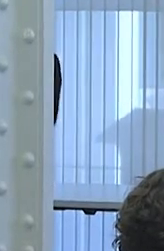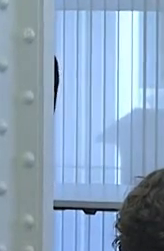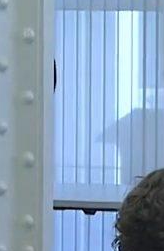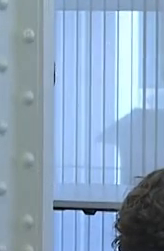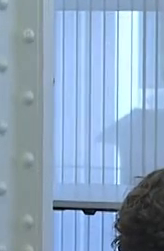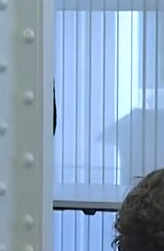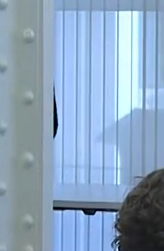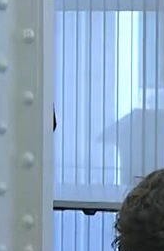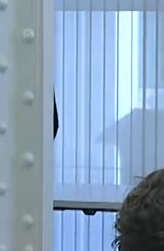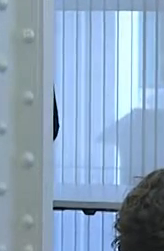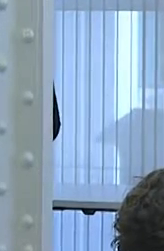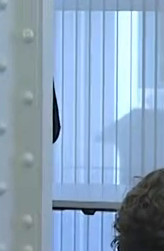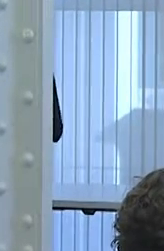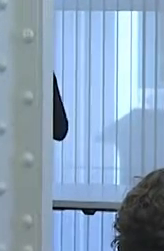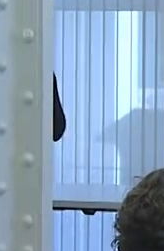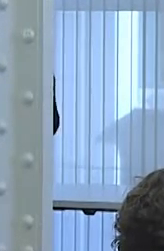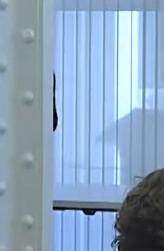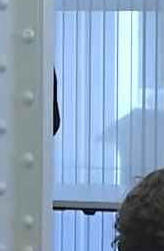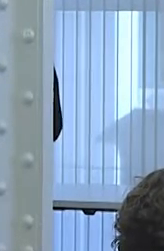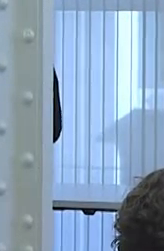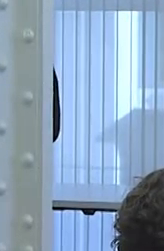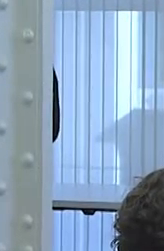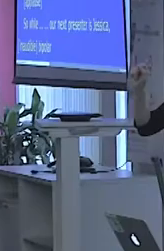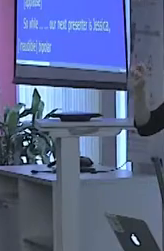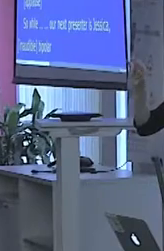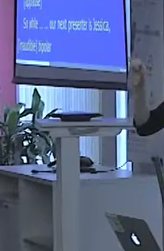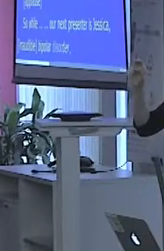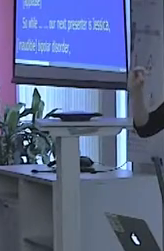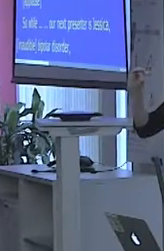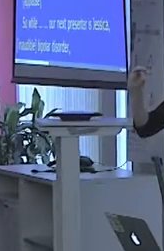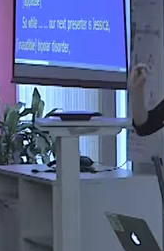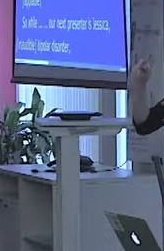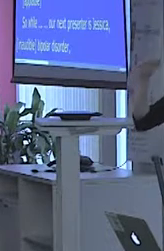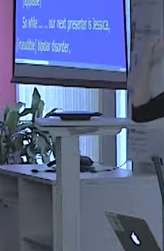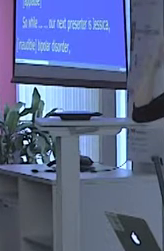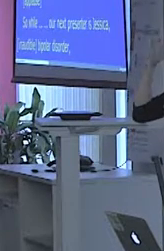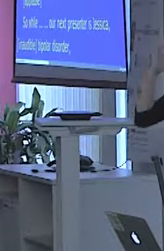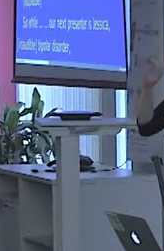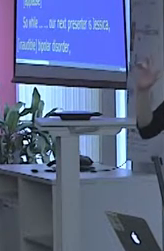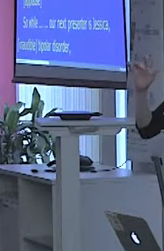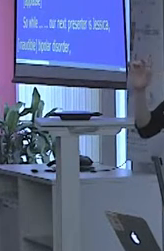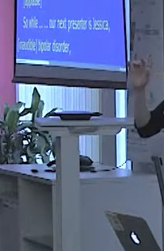polycystic ovarian syndrome, myasthenia gravis,